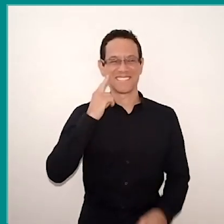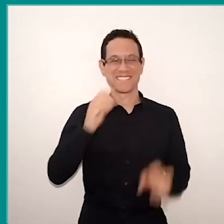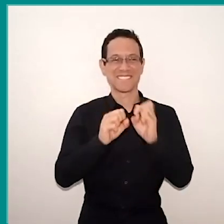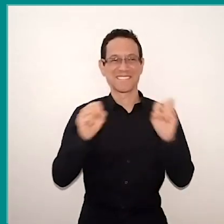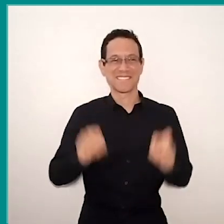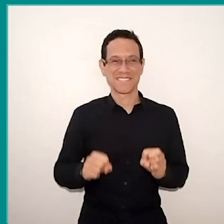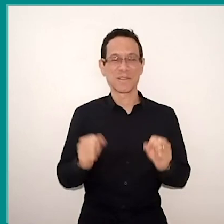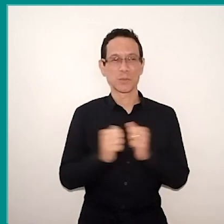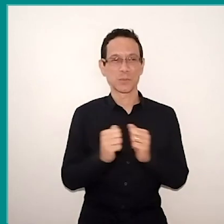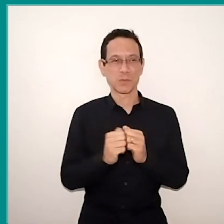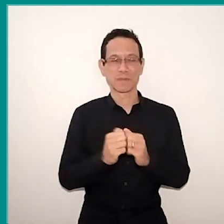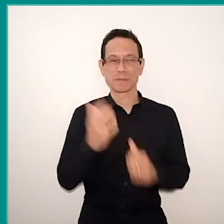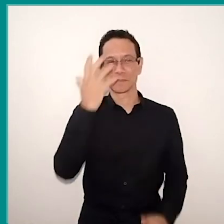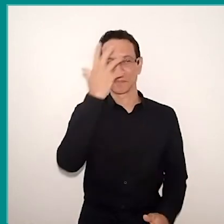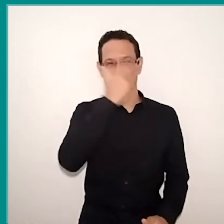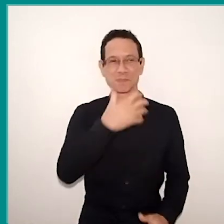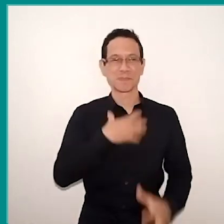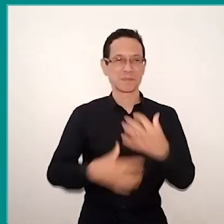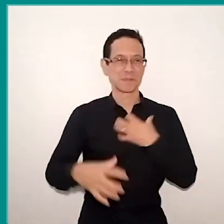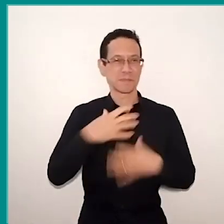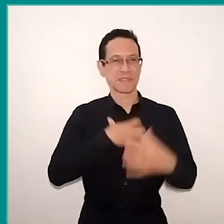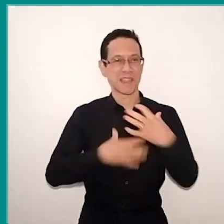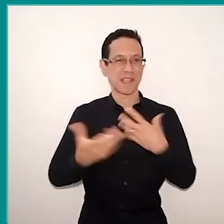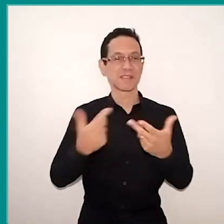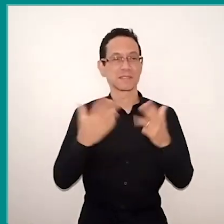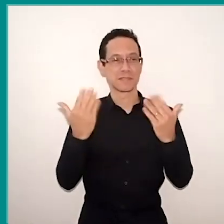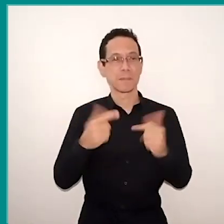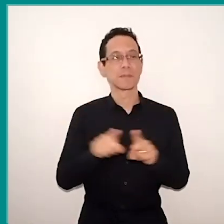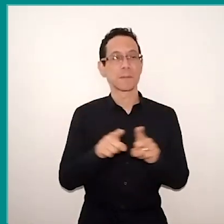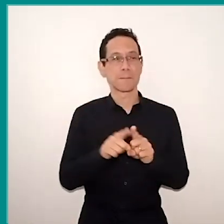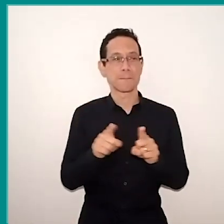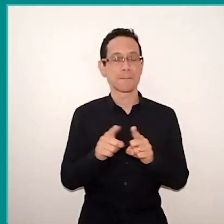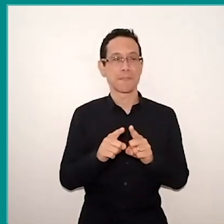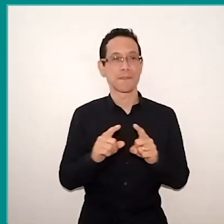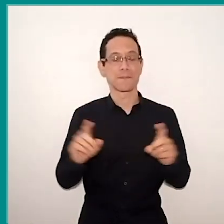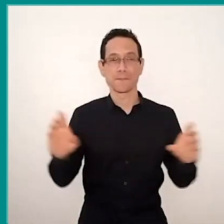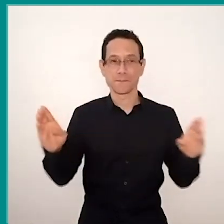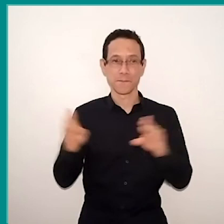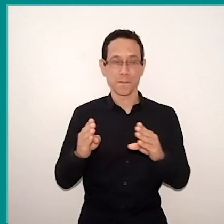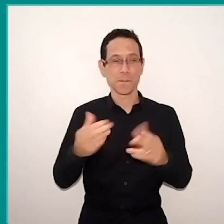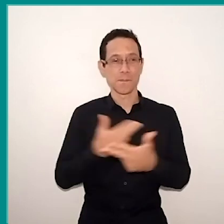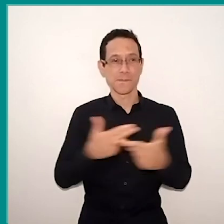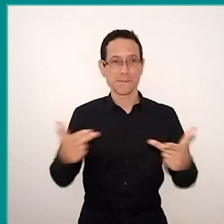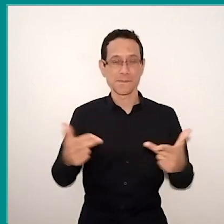with such beauty and sensitivity, but also with so much focus on what was said to be relevant.